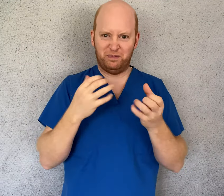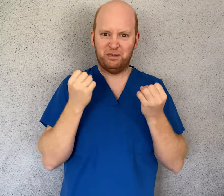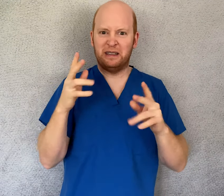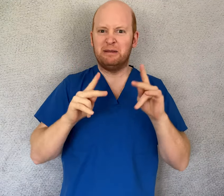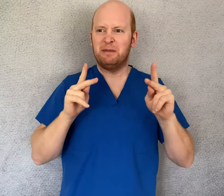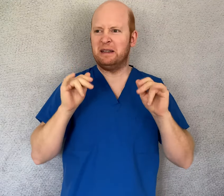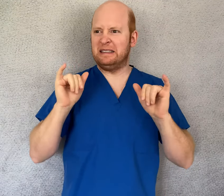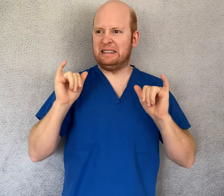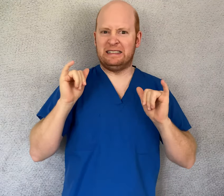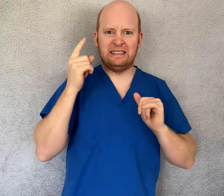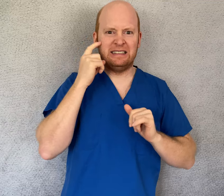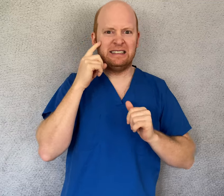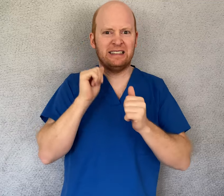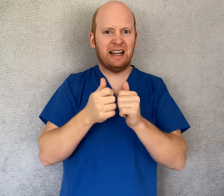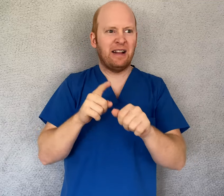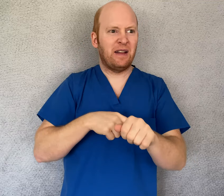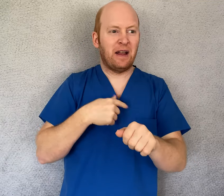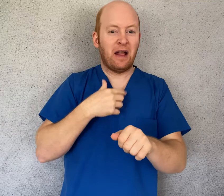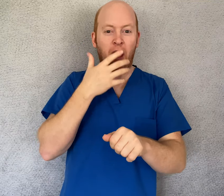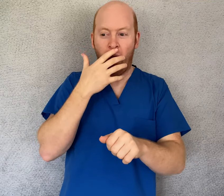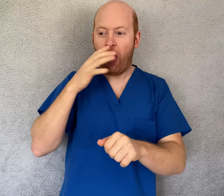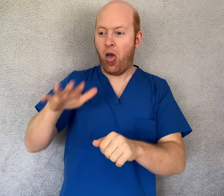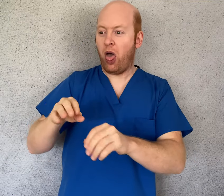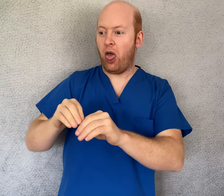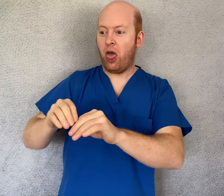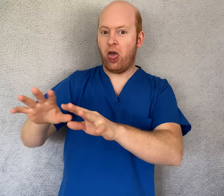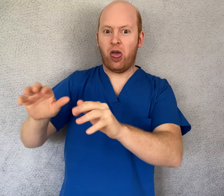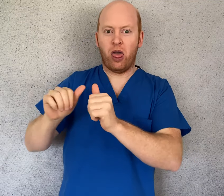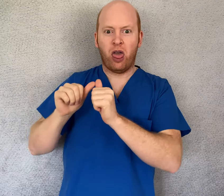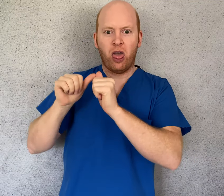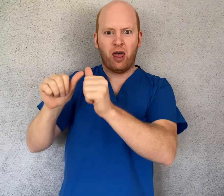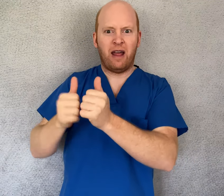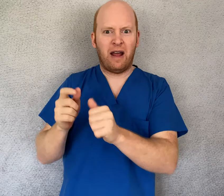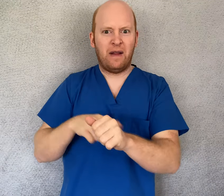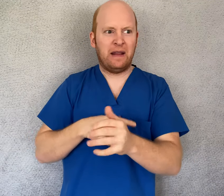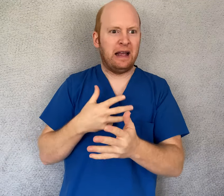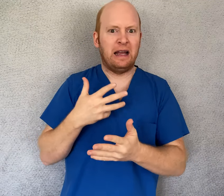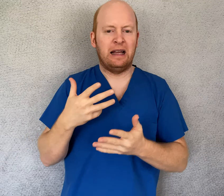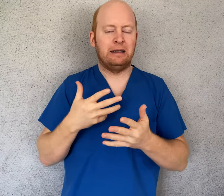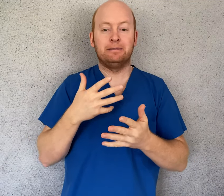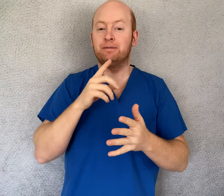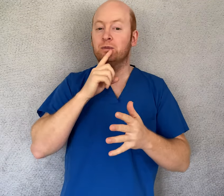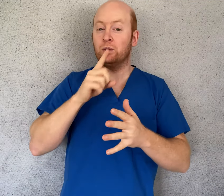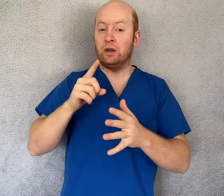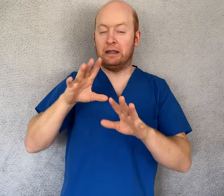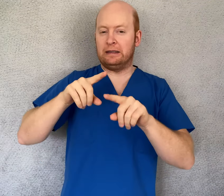people are wondering how long droplets from coughing can last on surfaces.